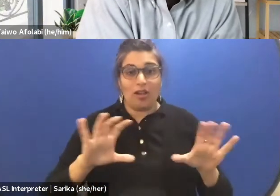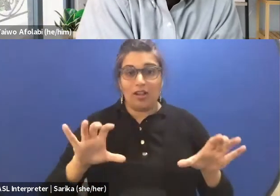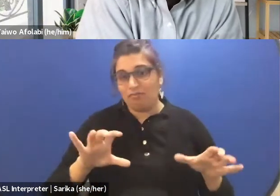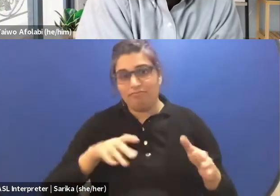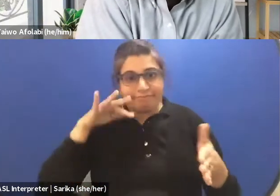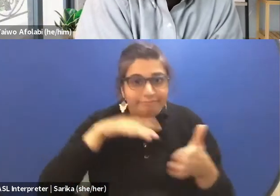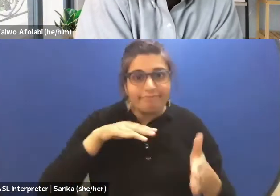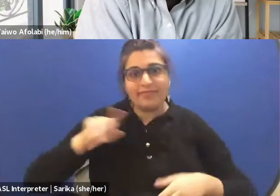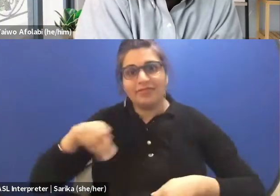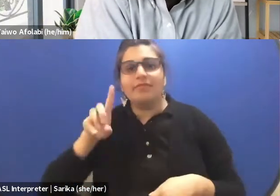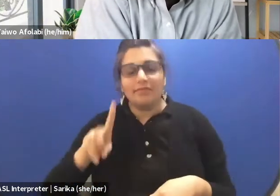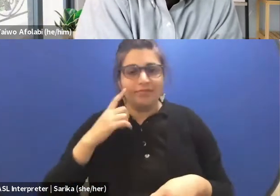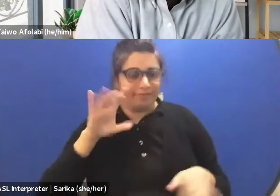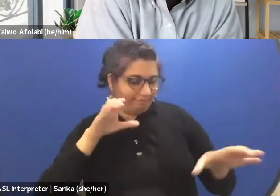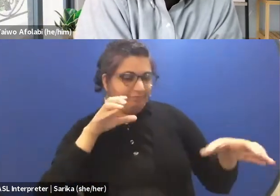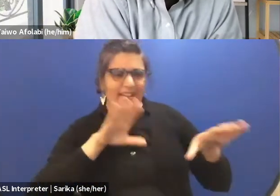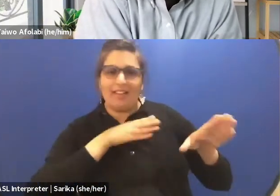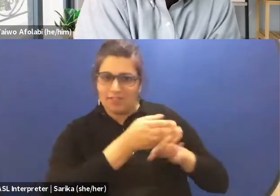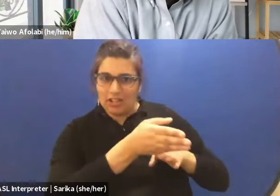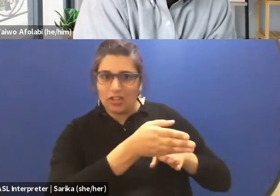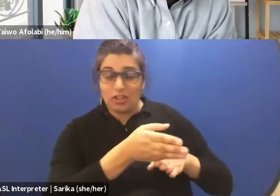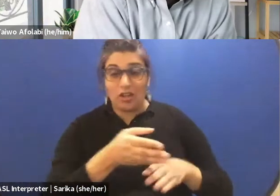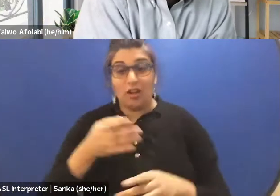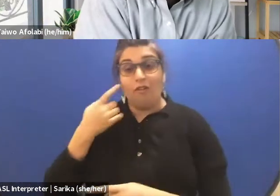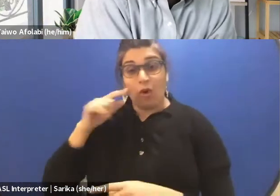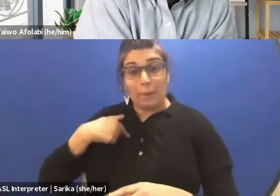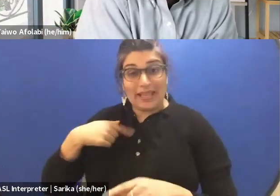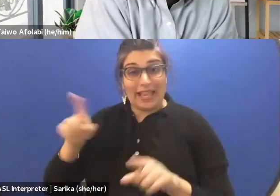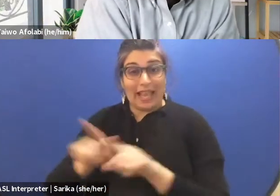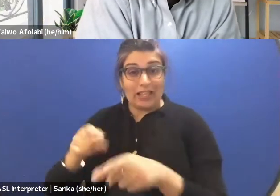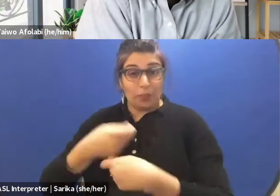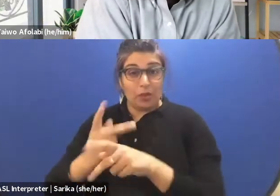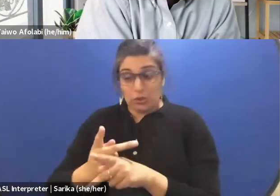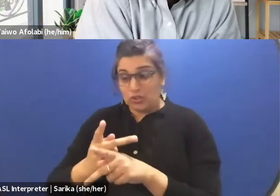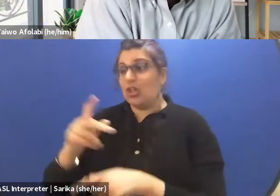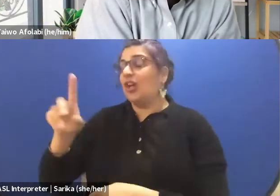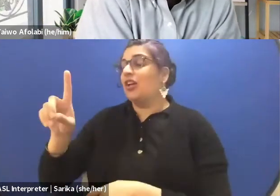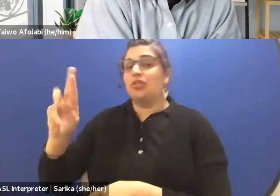But dramaturgy for me as a producer has really influenced the decisions that I make